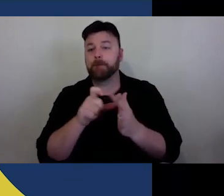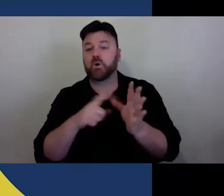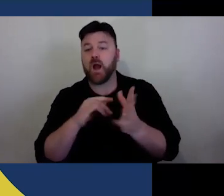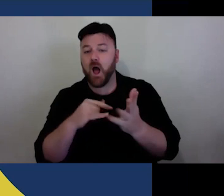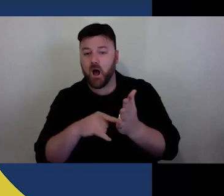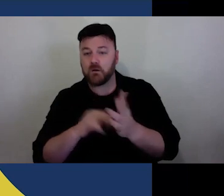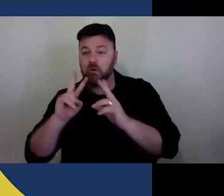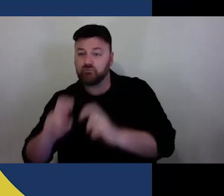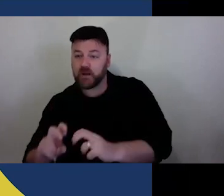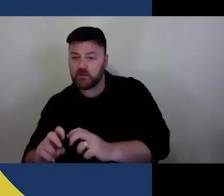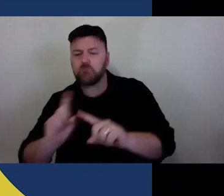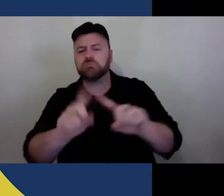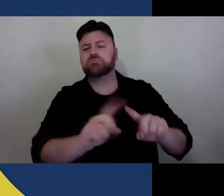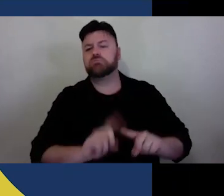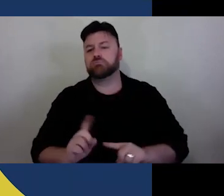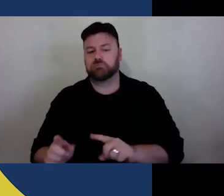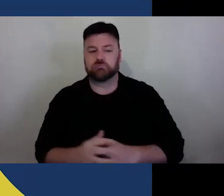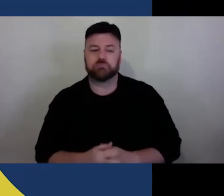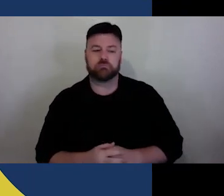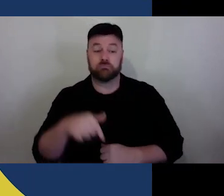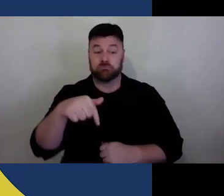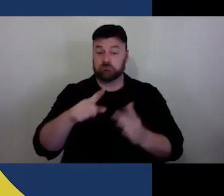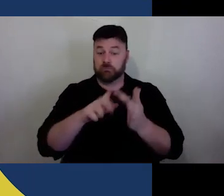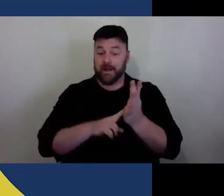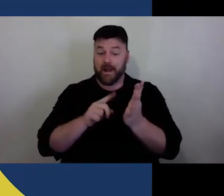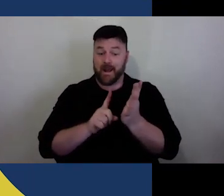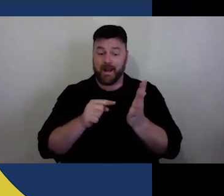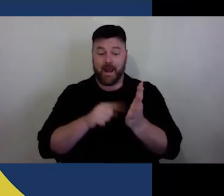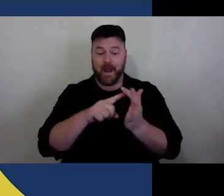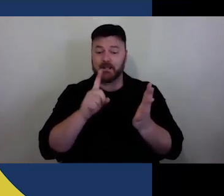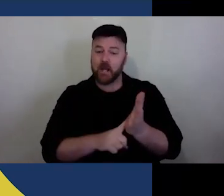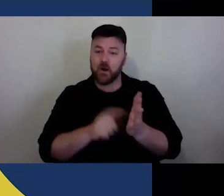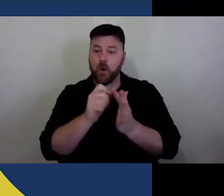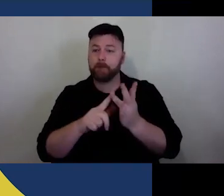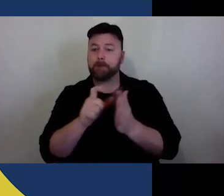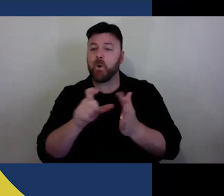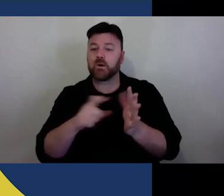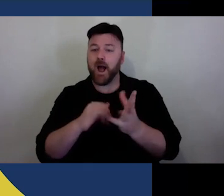The Intel podcast series launches a new episode every Thursday at 5pm and tomorrow's